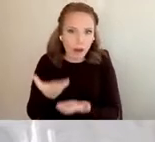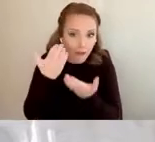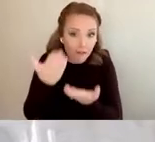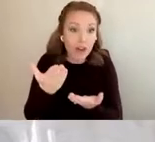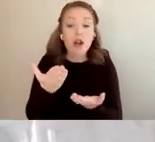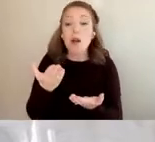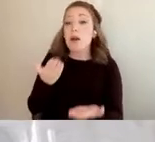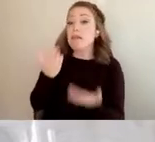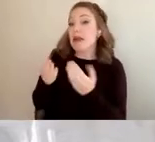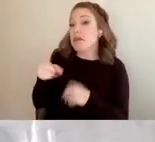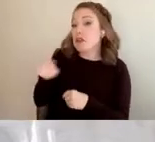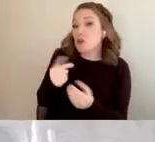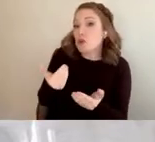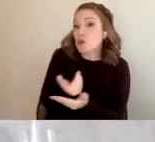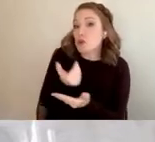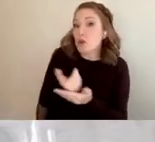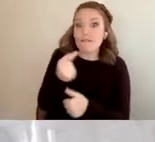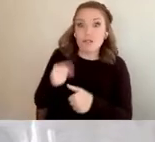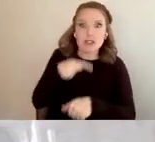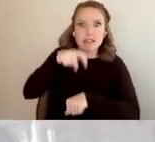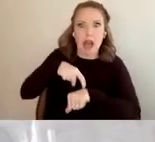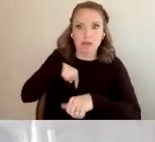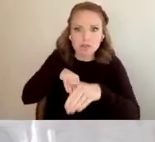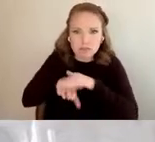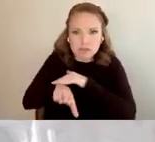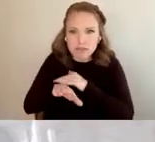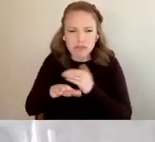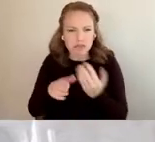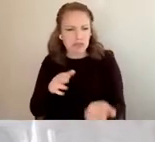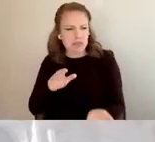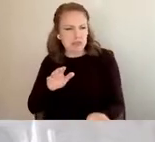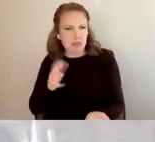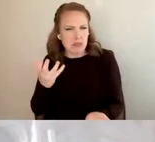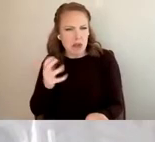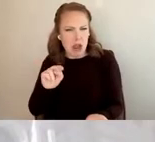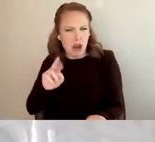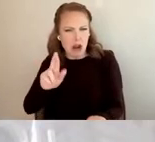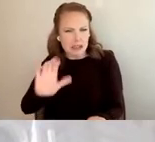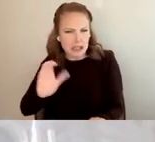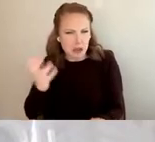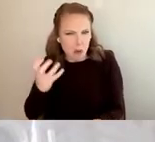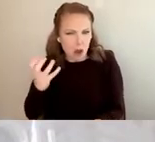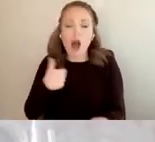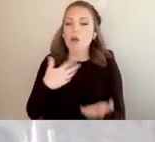for the first time we wanted to give just a little bit of basic background and share a